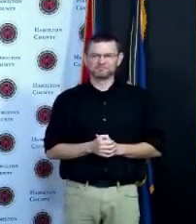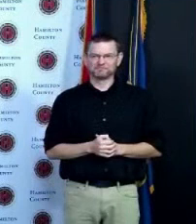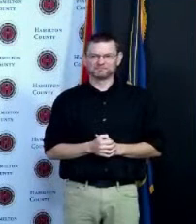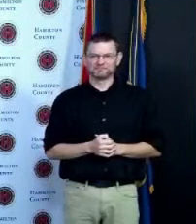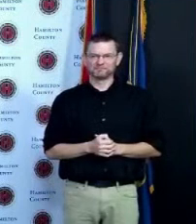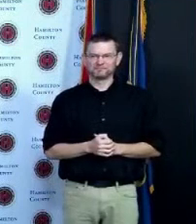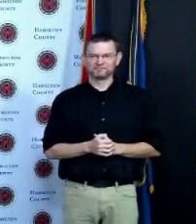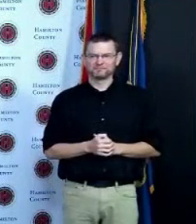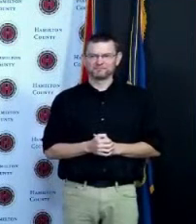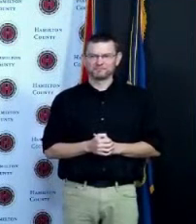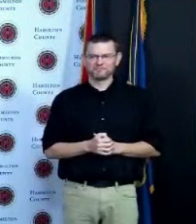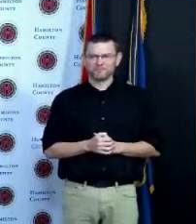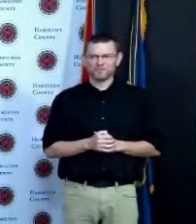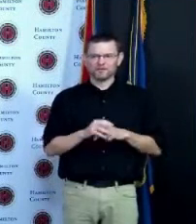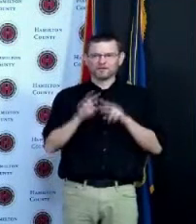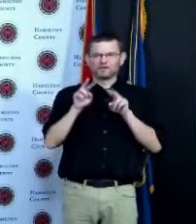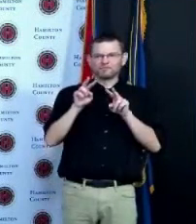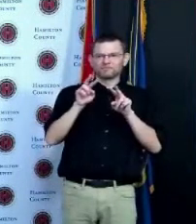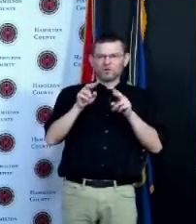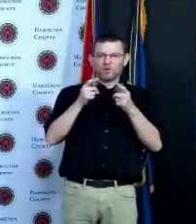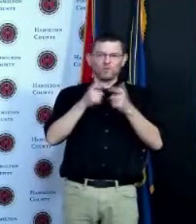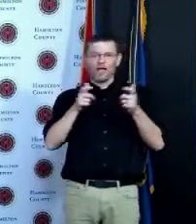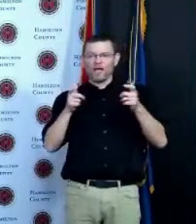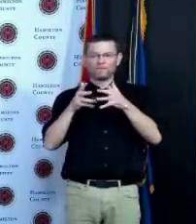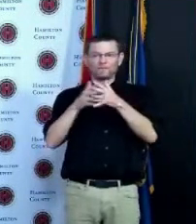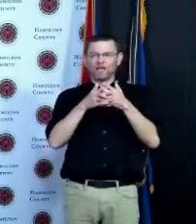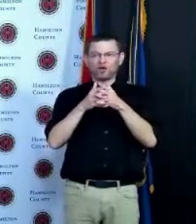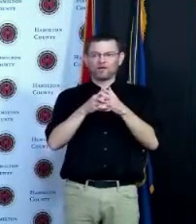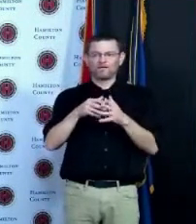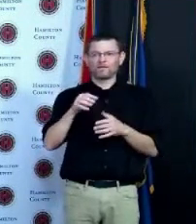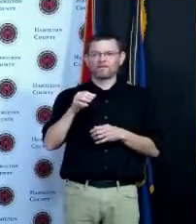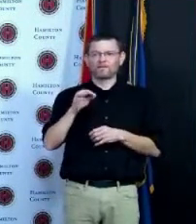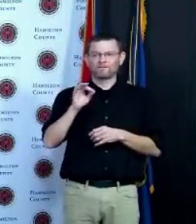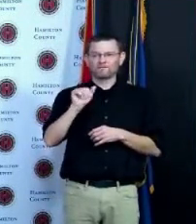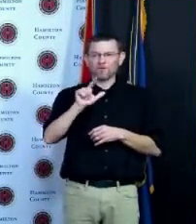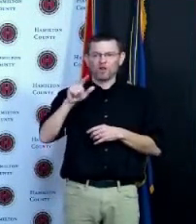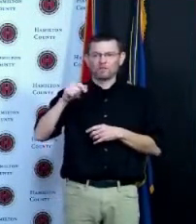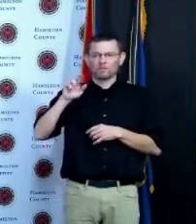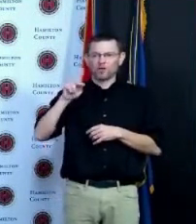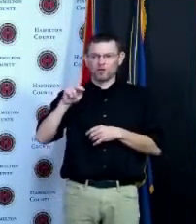and do things socially and otherwise with children and do things to get back to normal life Americans